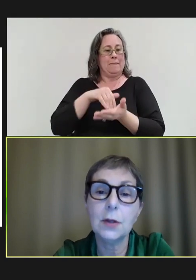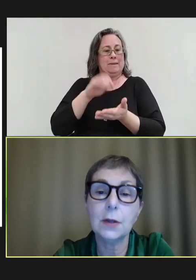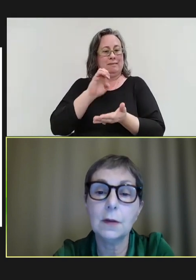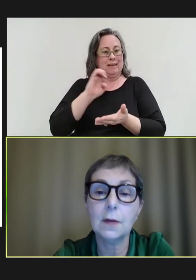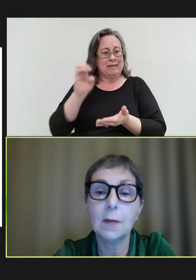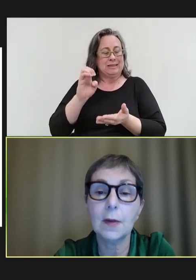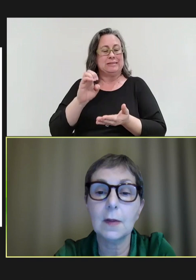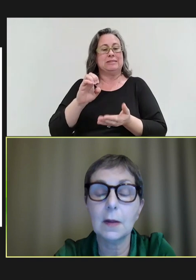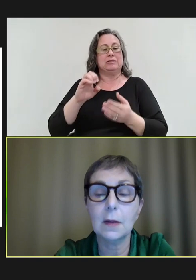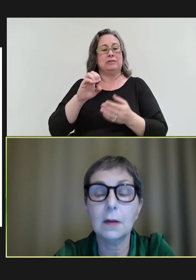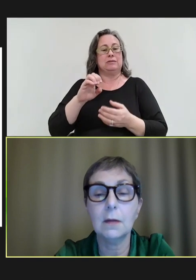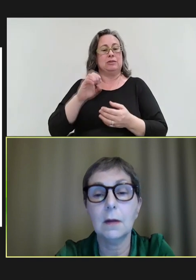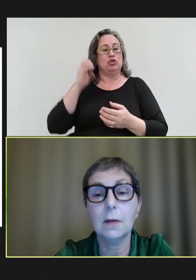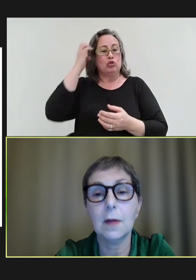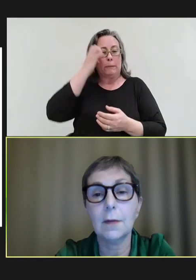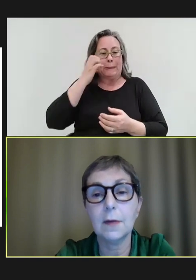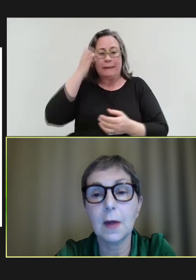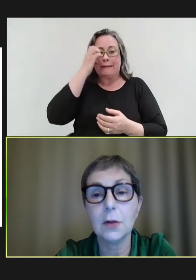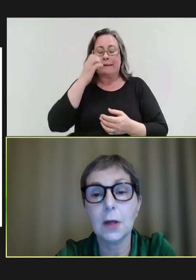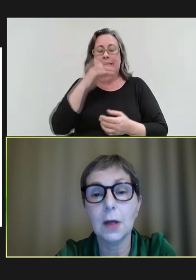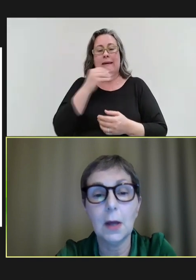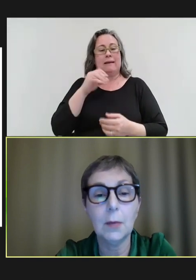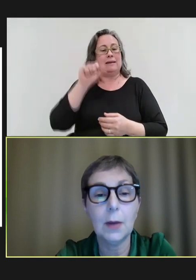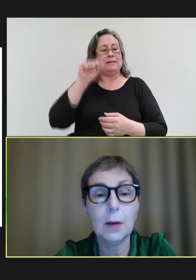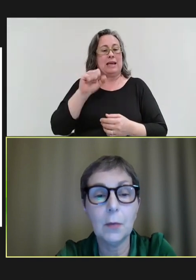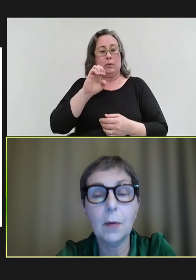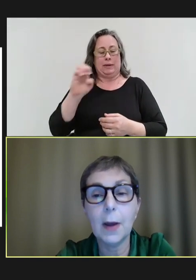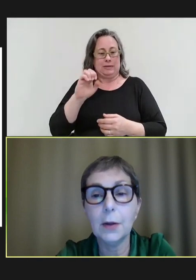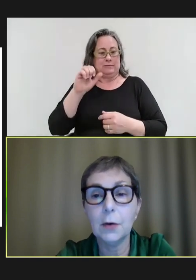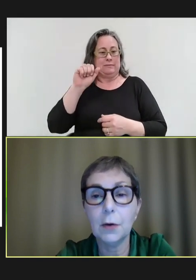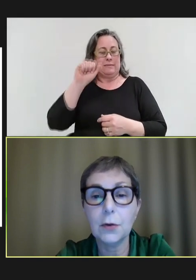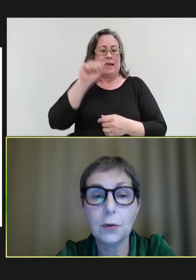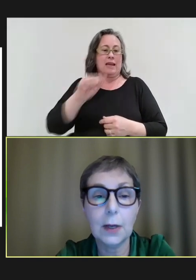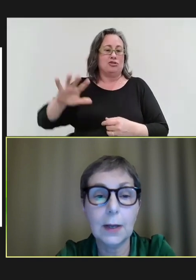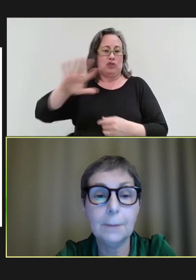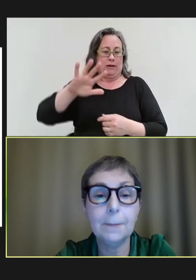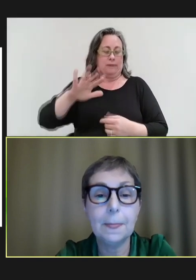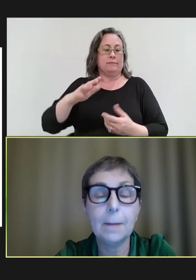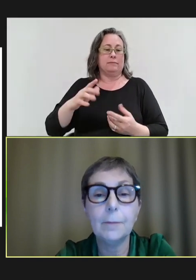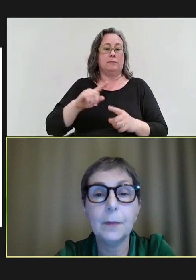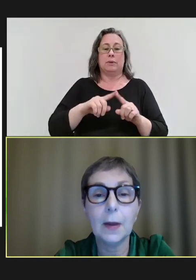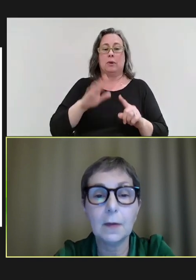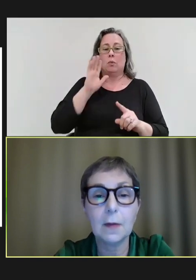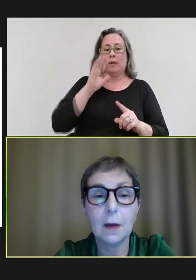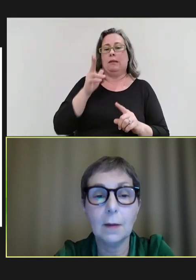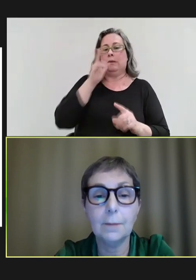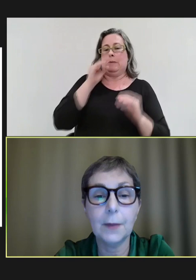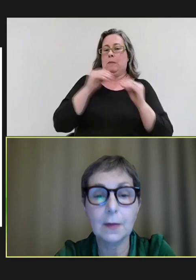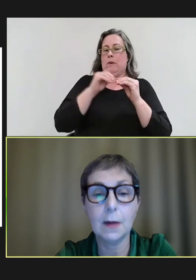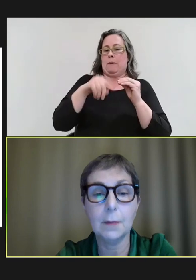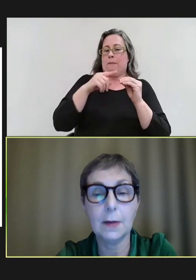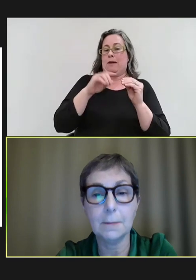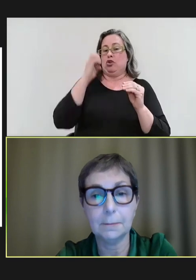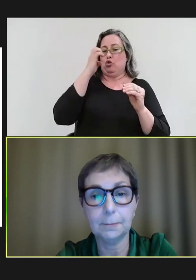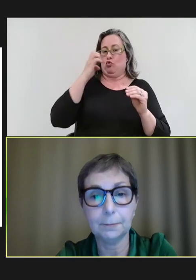and to some extent in Southeast Asia. But we'll hear more about Euro shortly. Next slide, please.